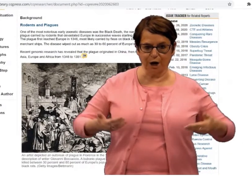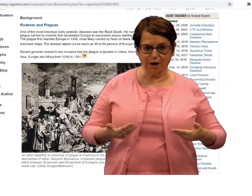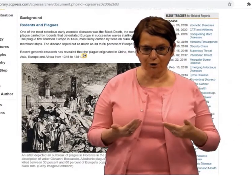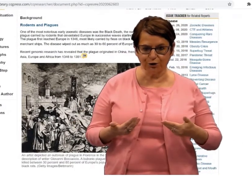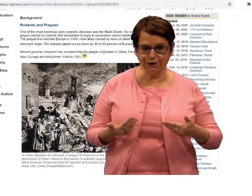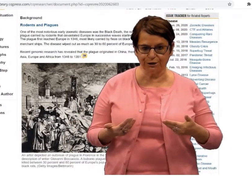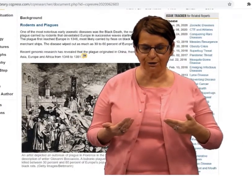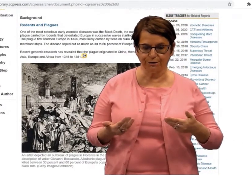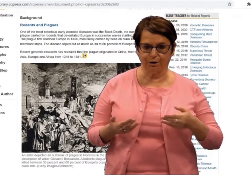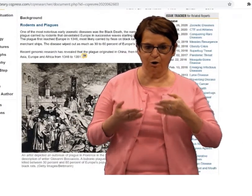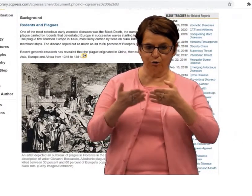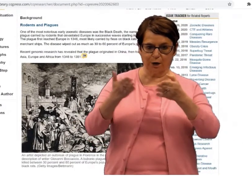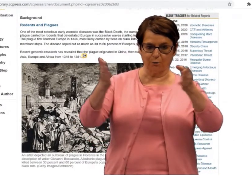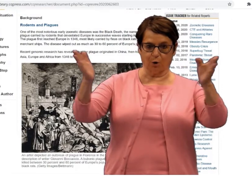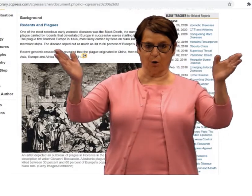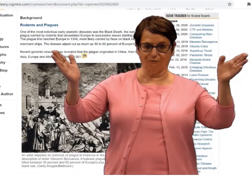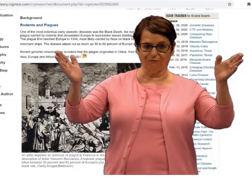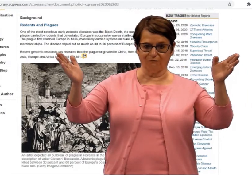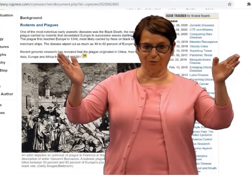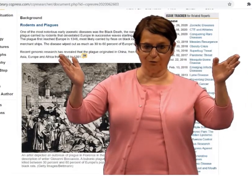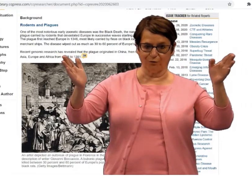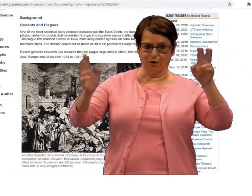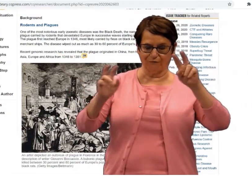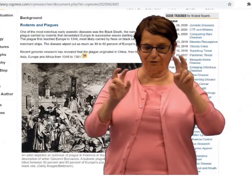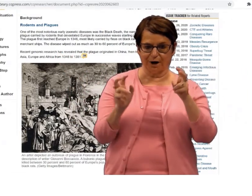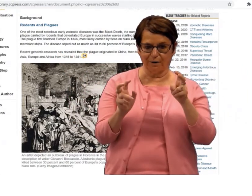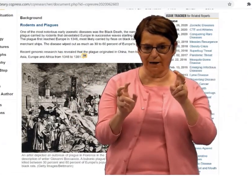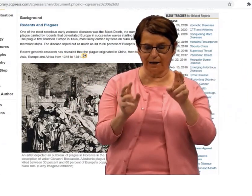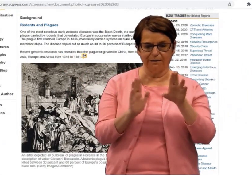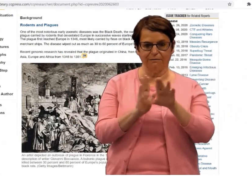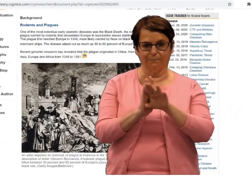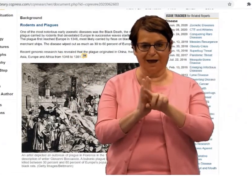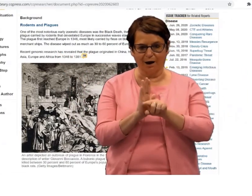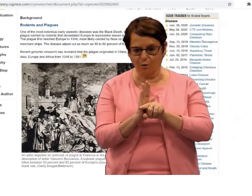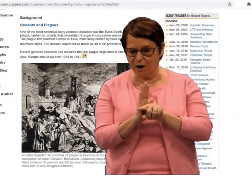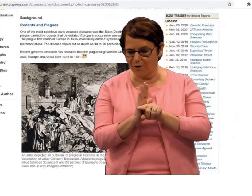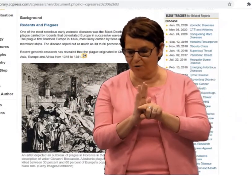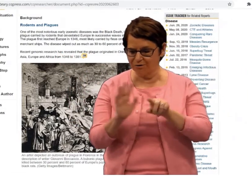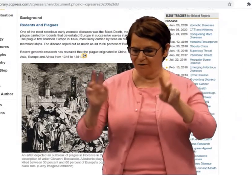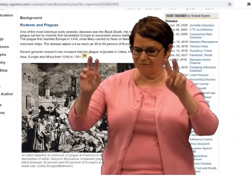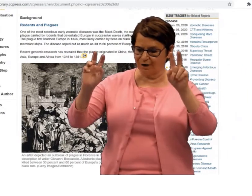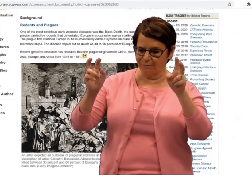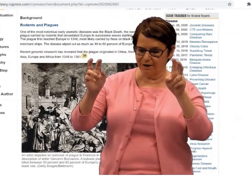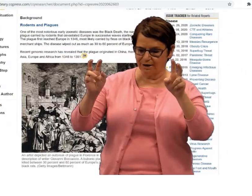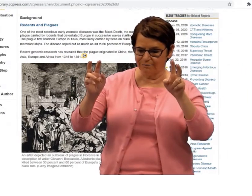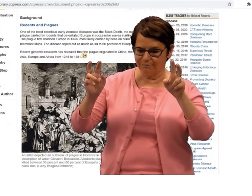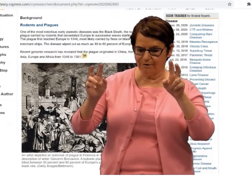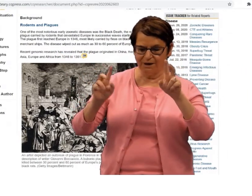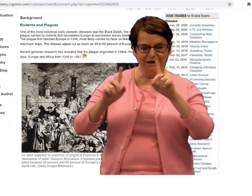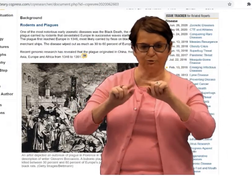You can read the introduction, the overview of the topic,